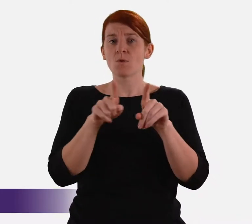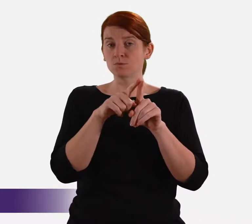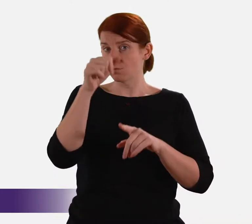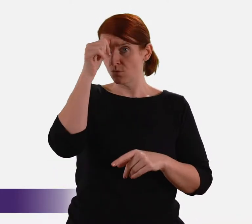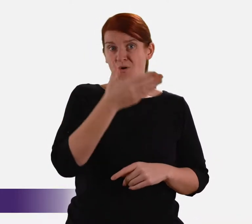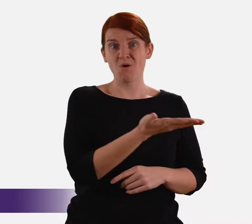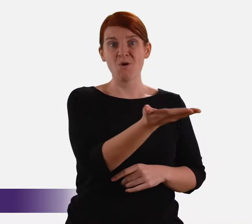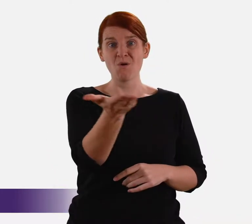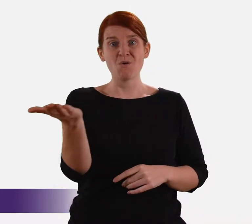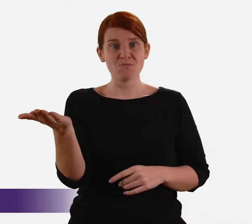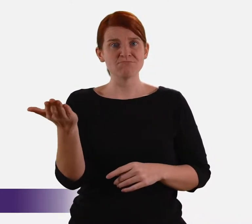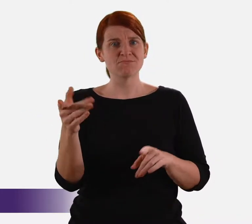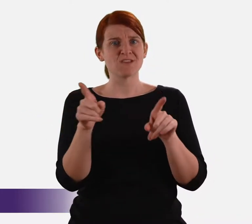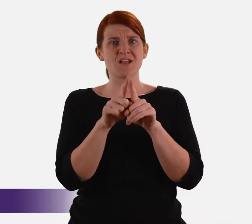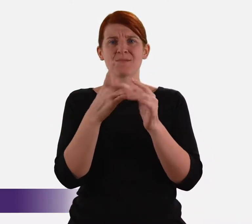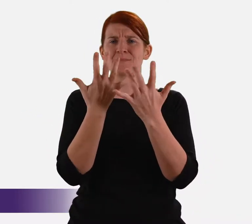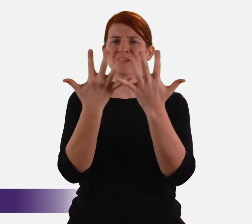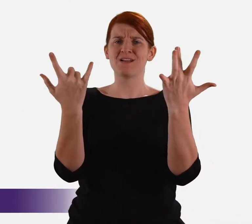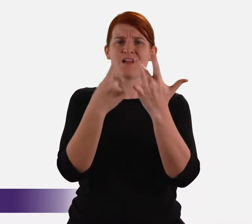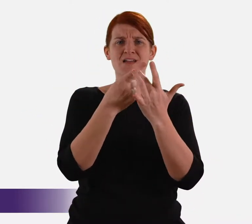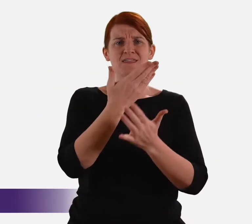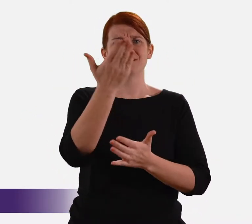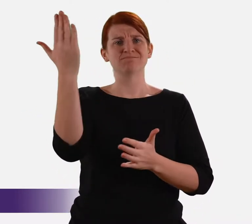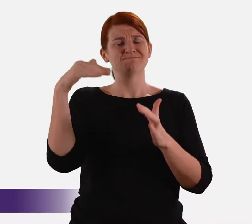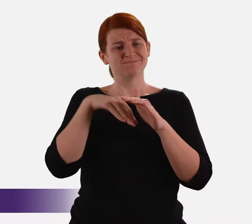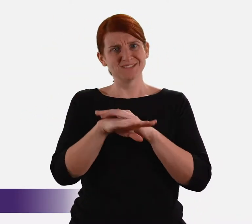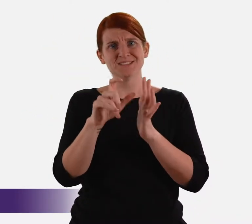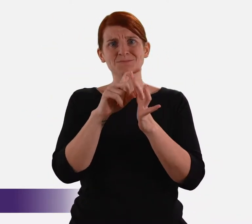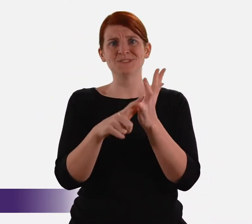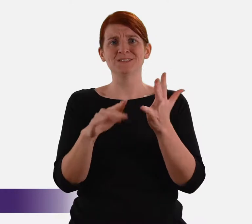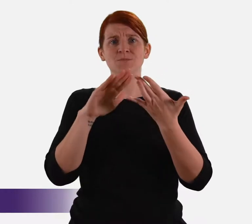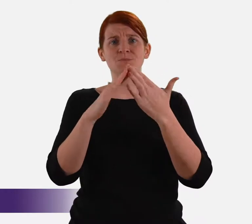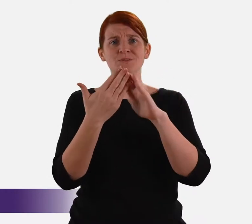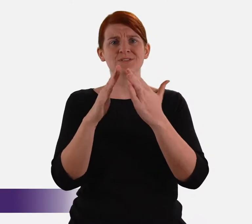We also know that you, like many others in the disability community,